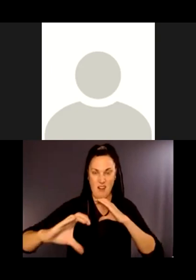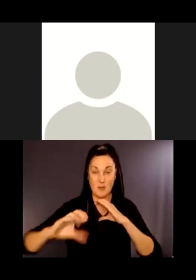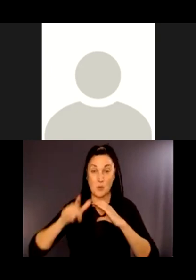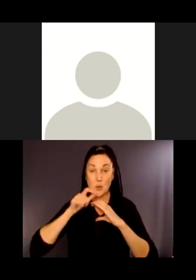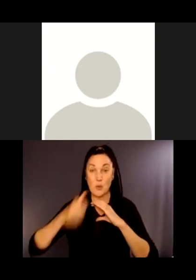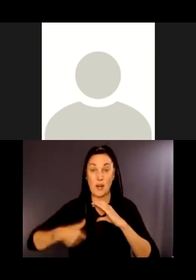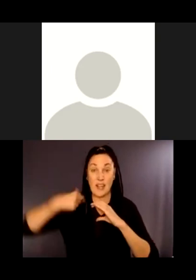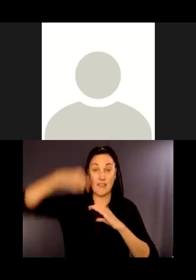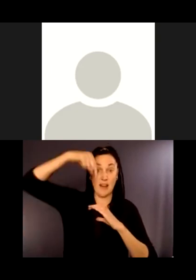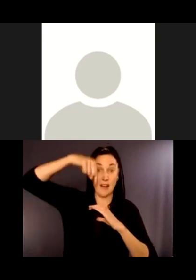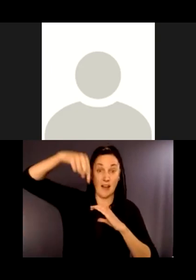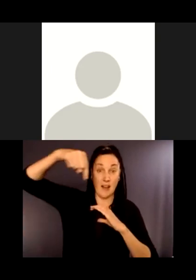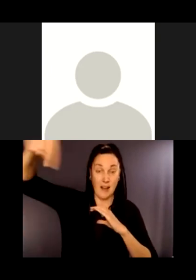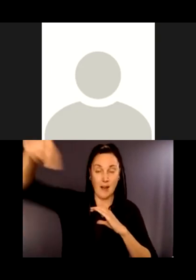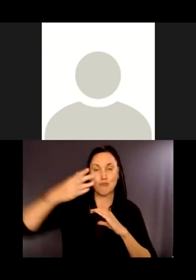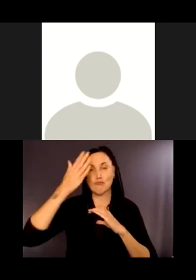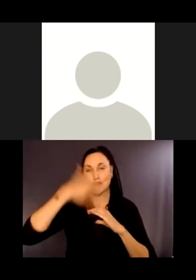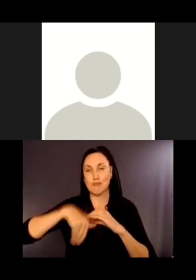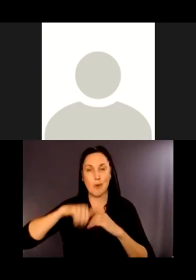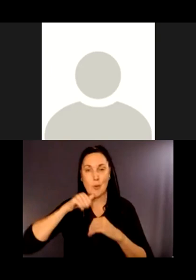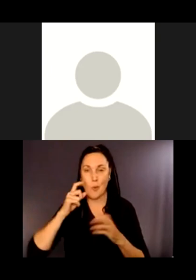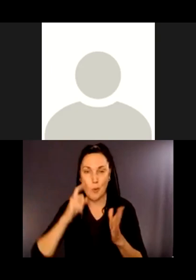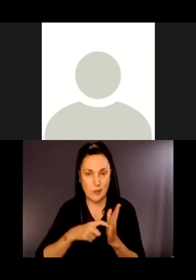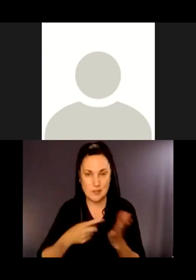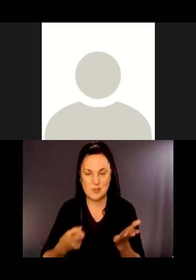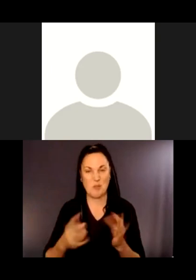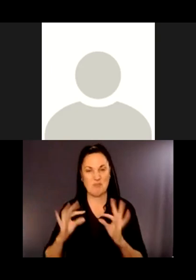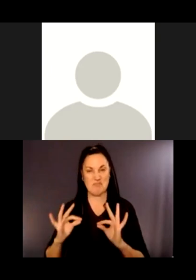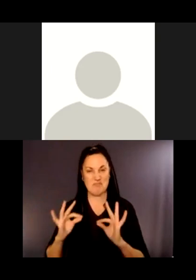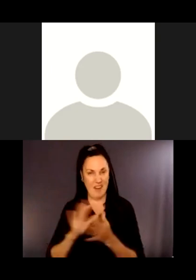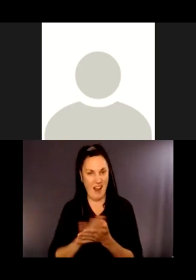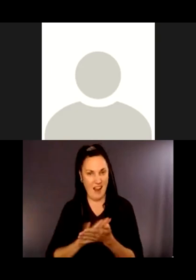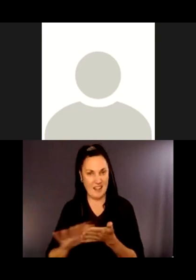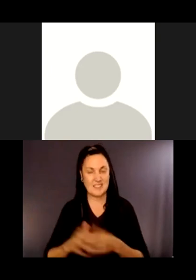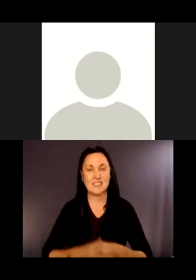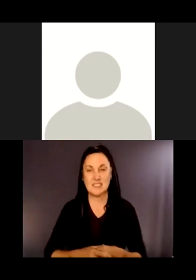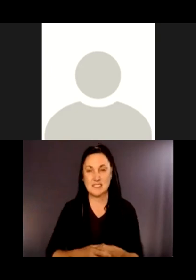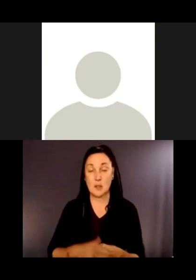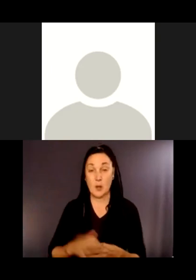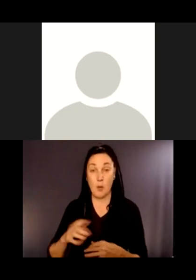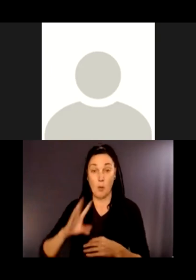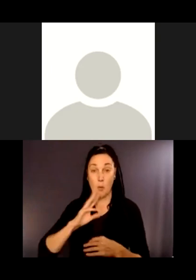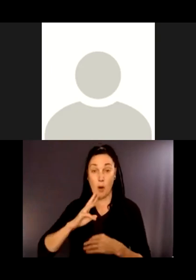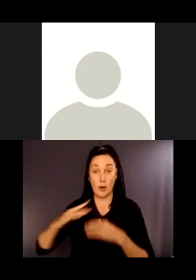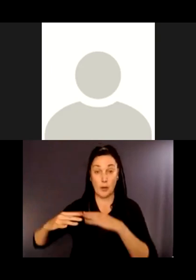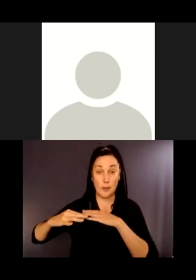or homes or streams, any environmentally sensitive area. We can now do things deep underground that we couldn't do